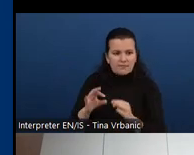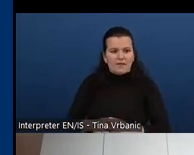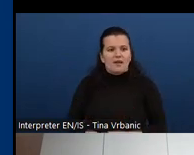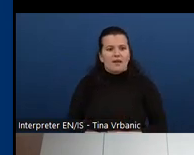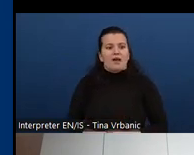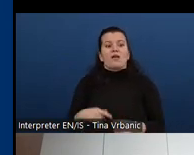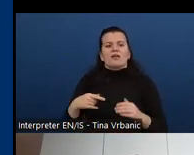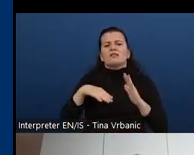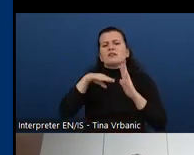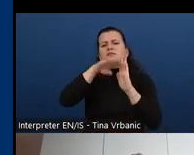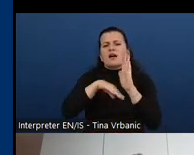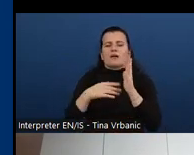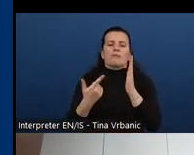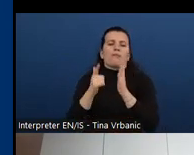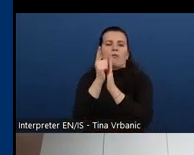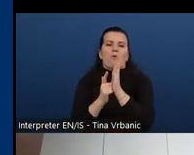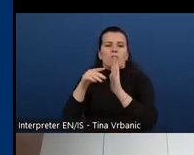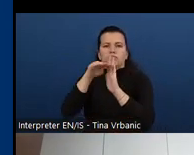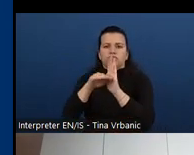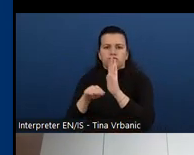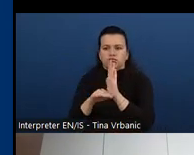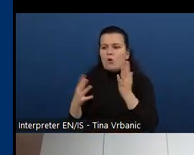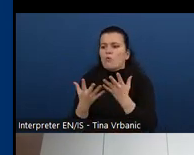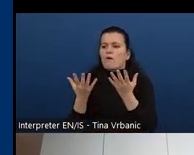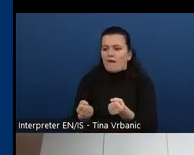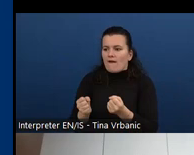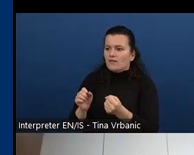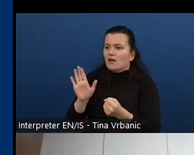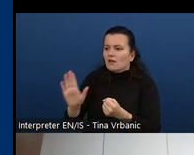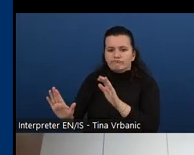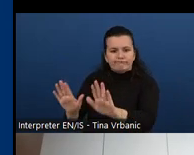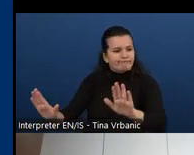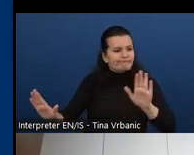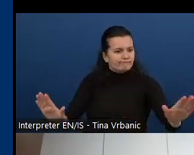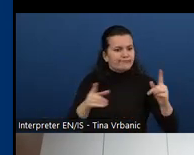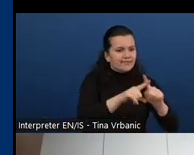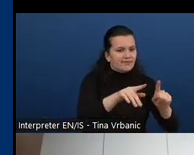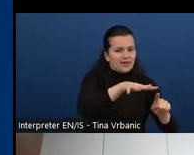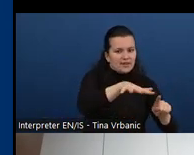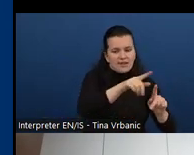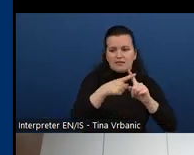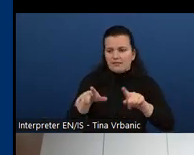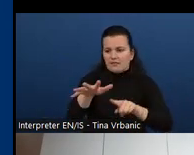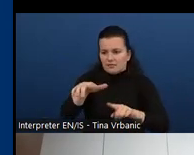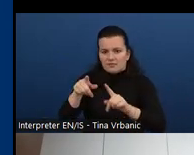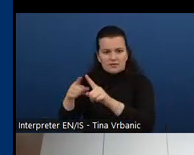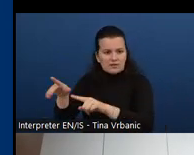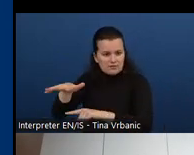policies exist in their region. And how all of this may differ or may affect the students.